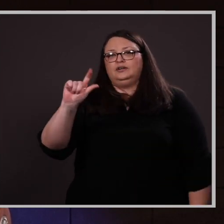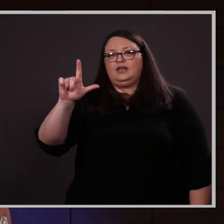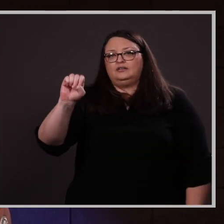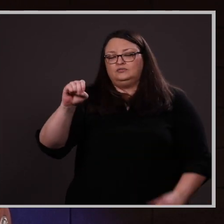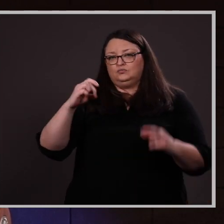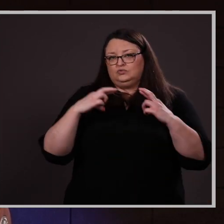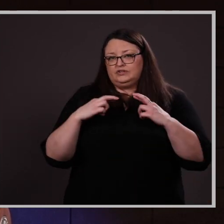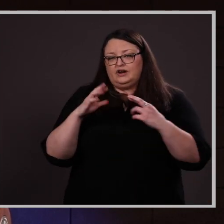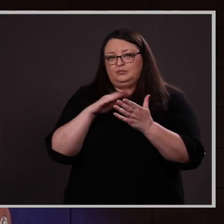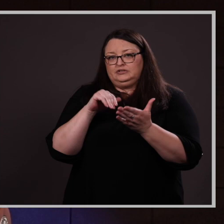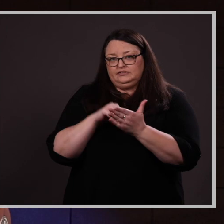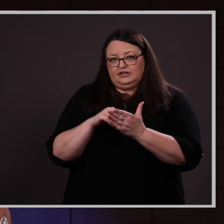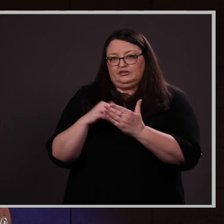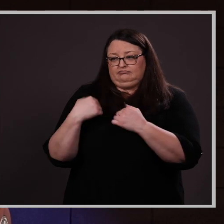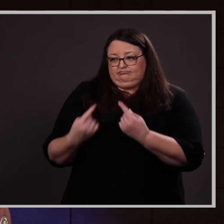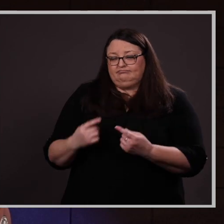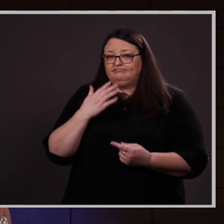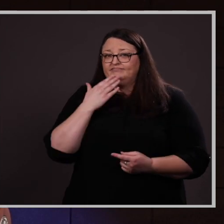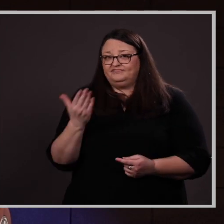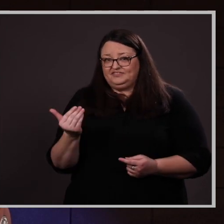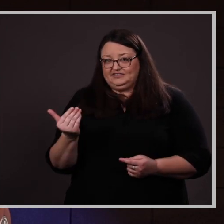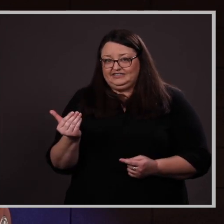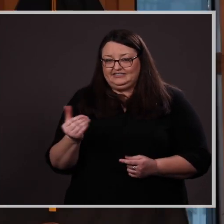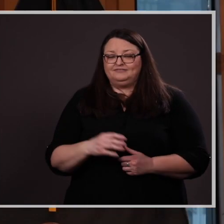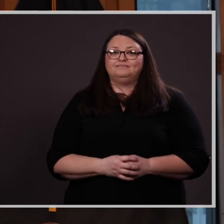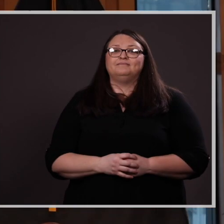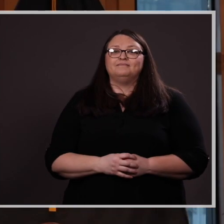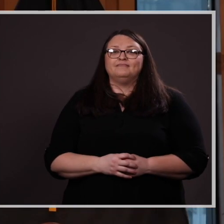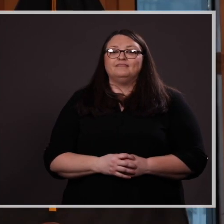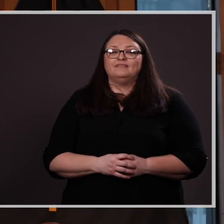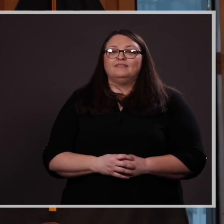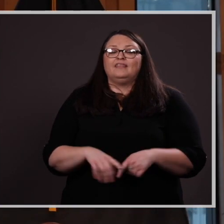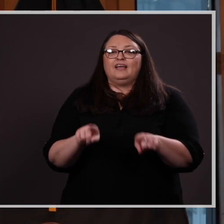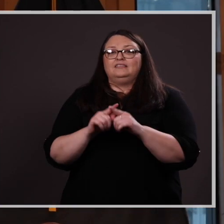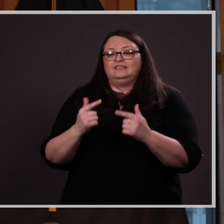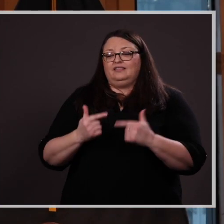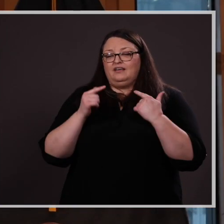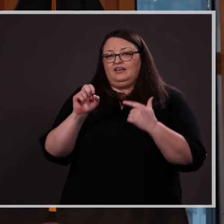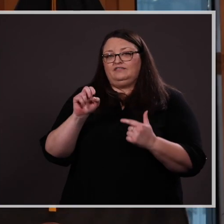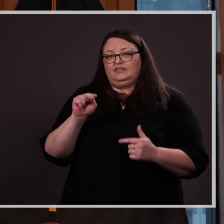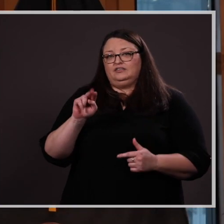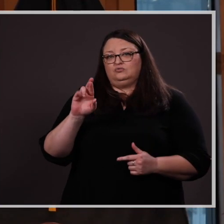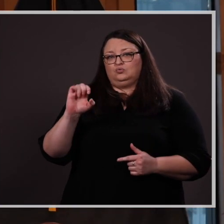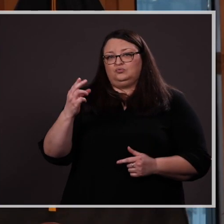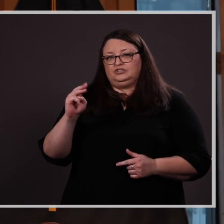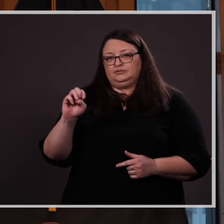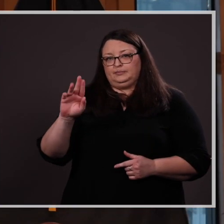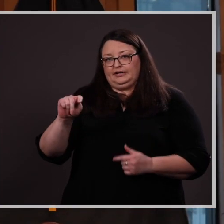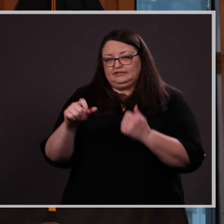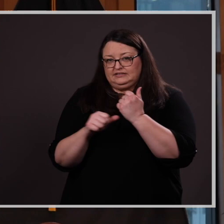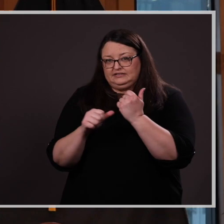Center since she was 15 years old. As a Life Enrichment Assistant, she increased profit